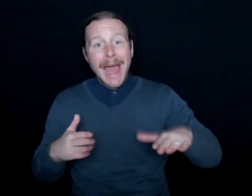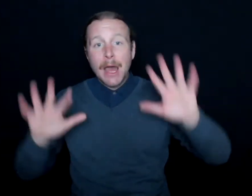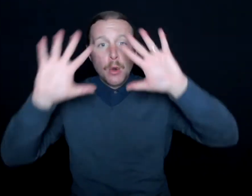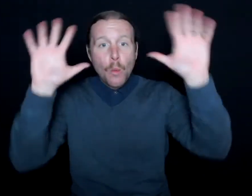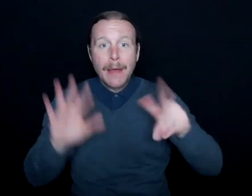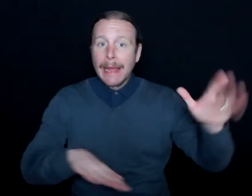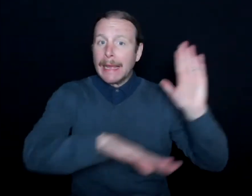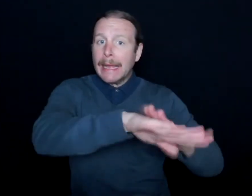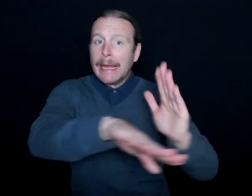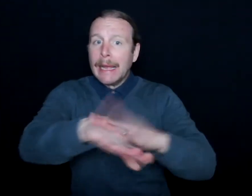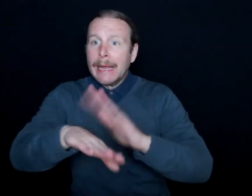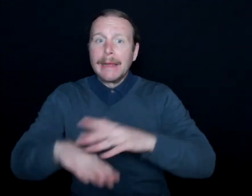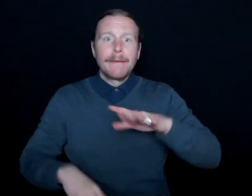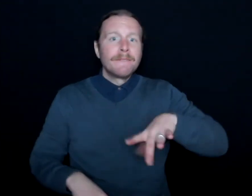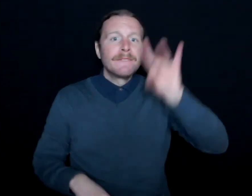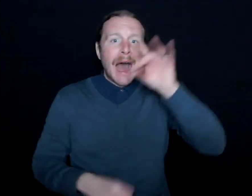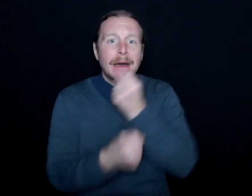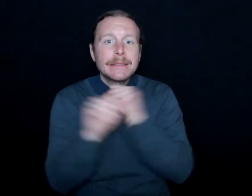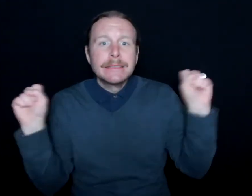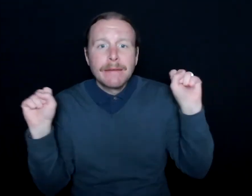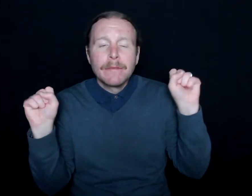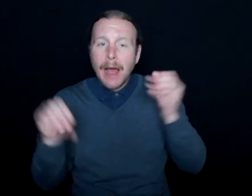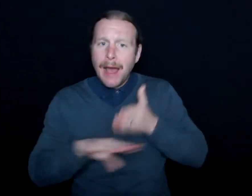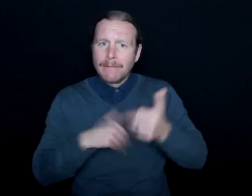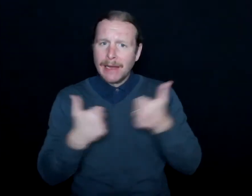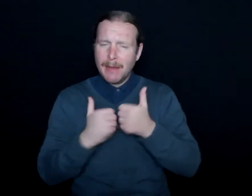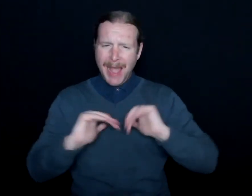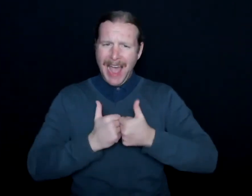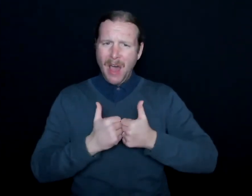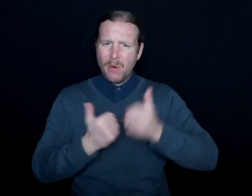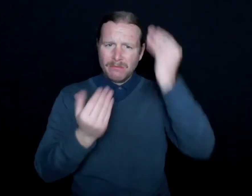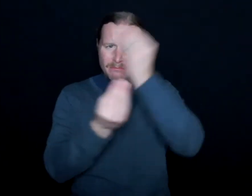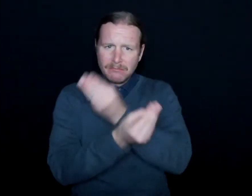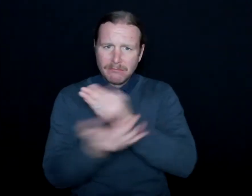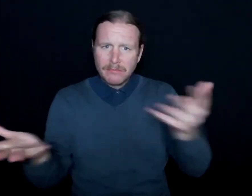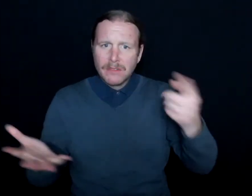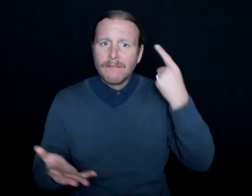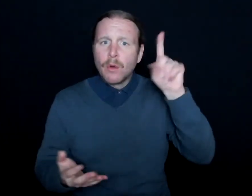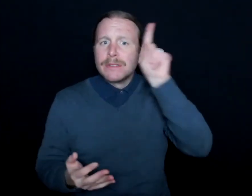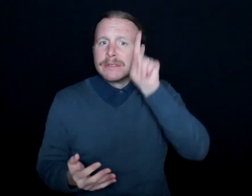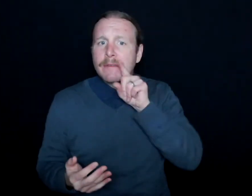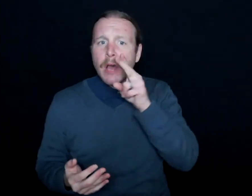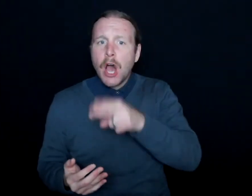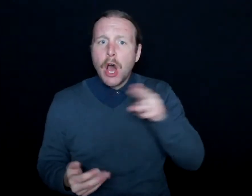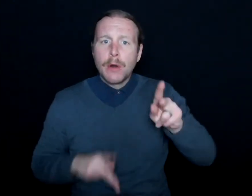to seek shelter after the game. How was that conveyed to deaf and hard of hearing individuals? It's not.